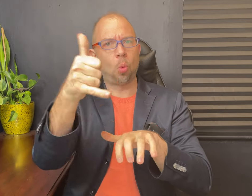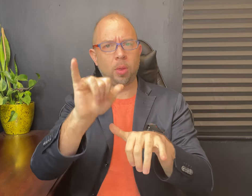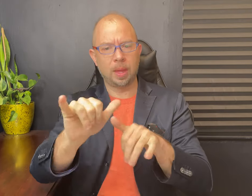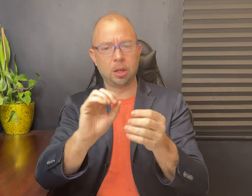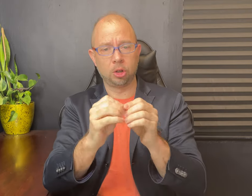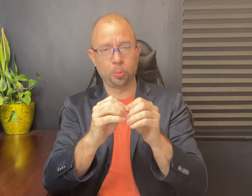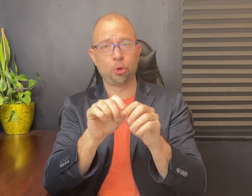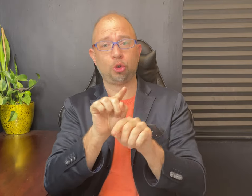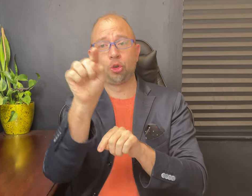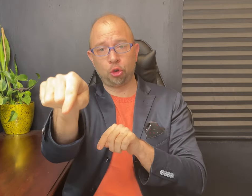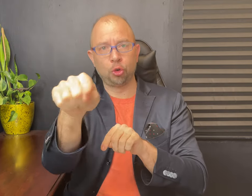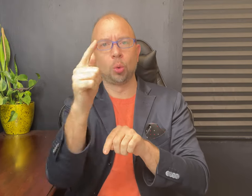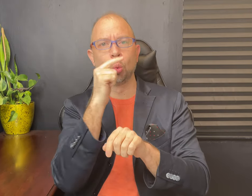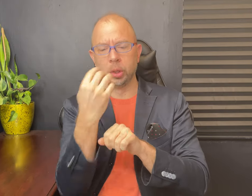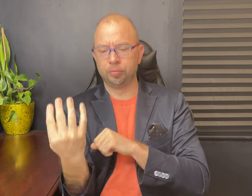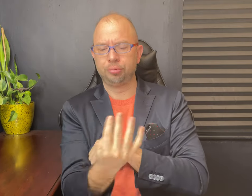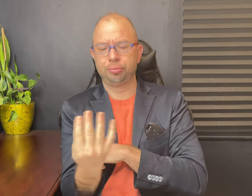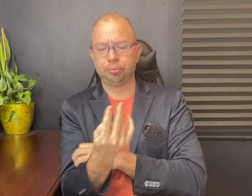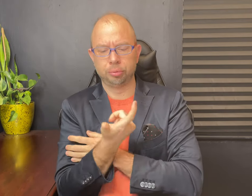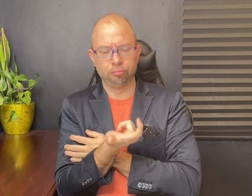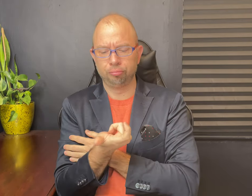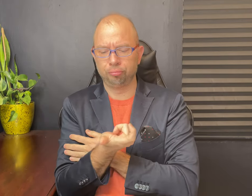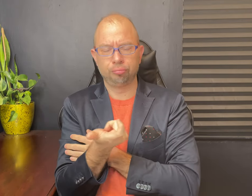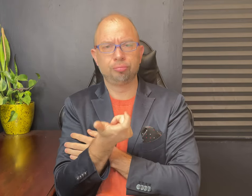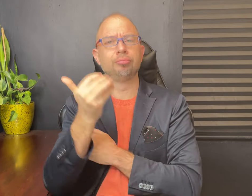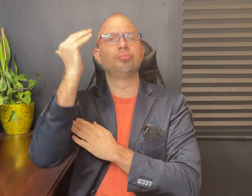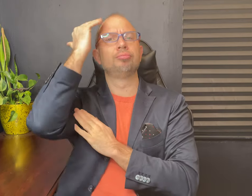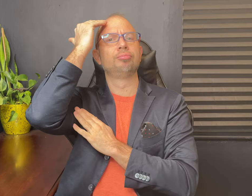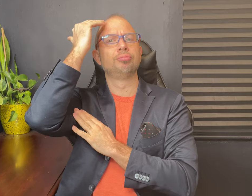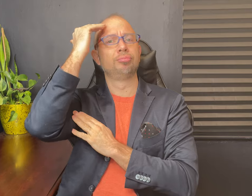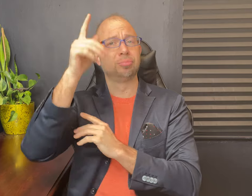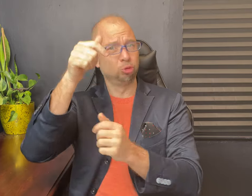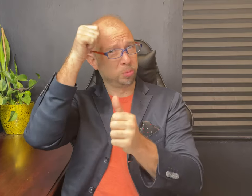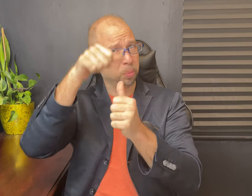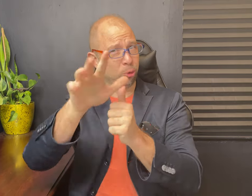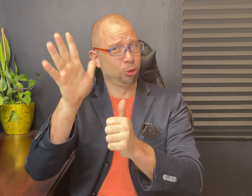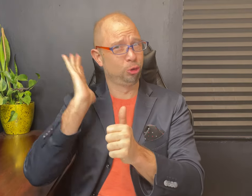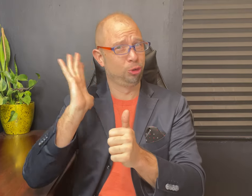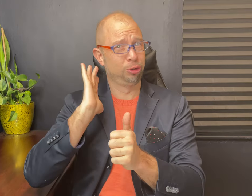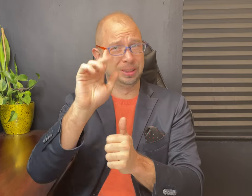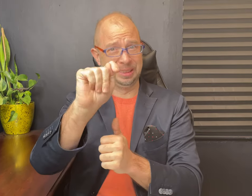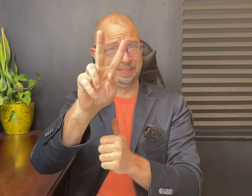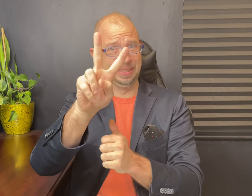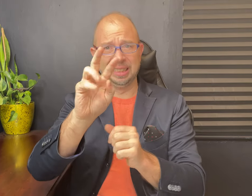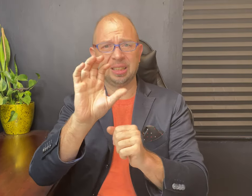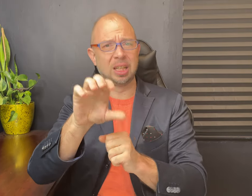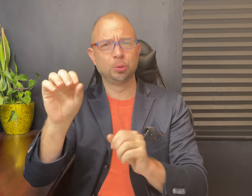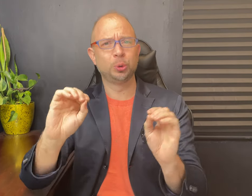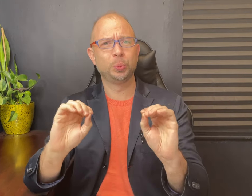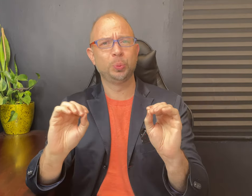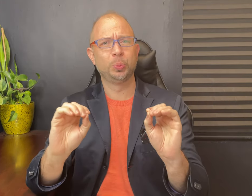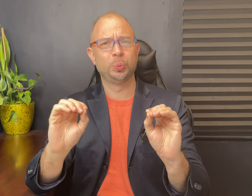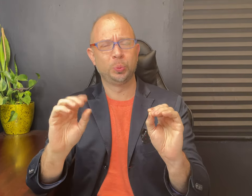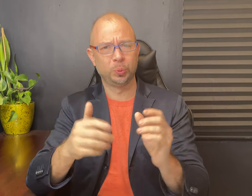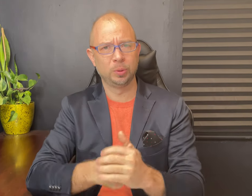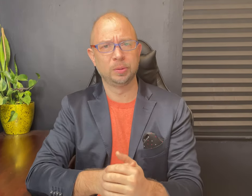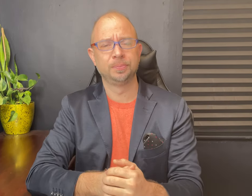and emergencies which would be displayed on the TTY. Remember TV had no captioning back then.